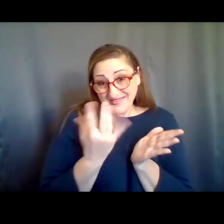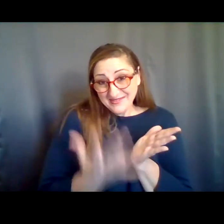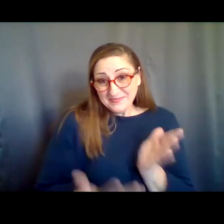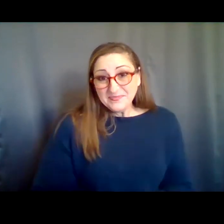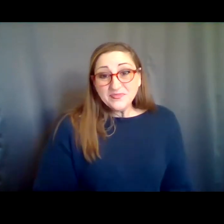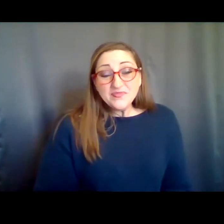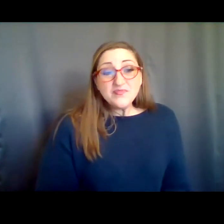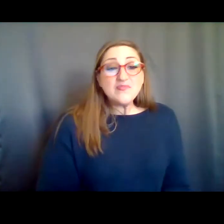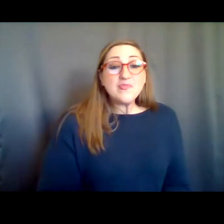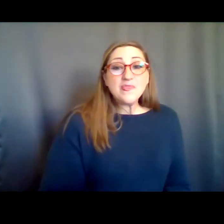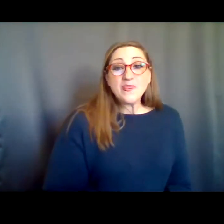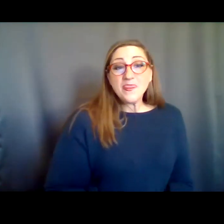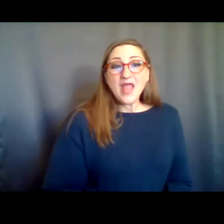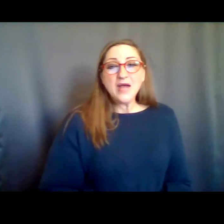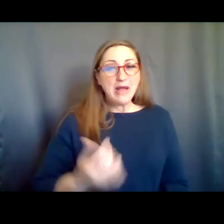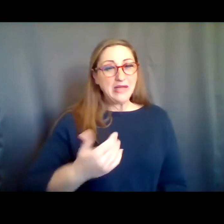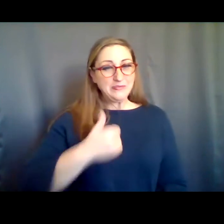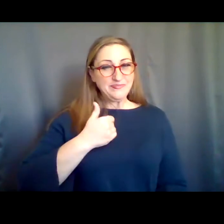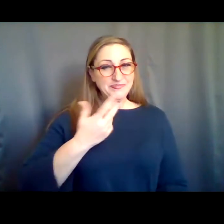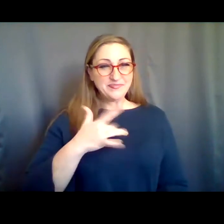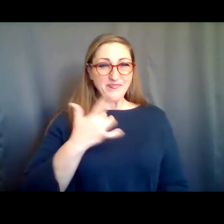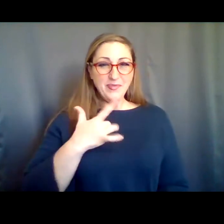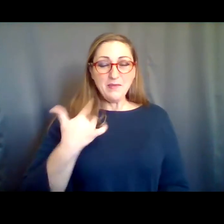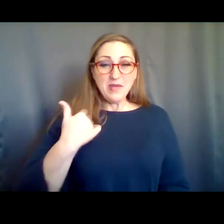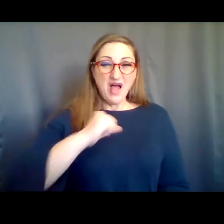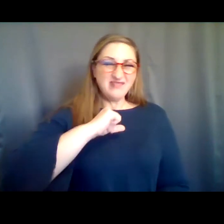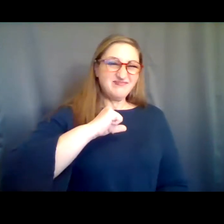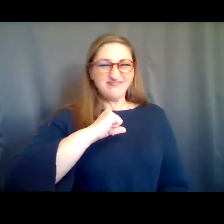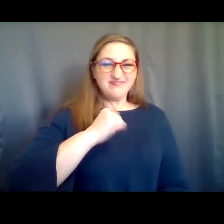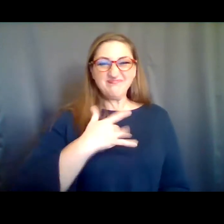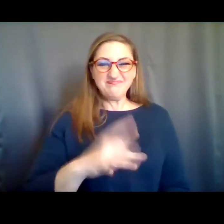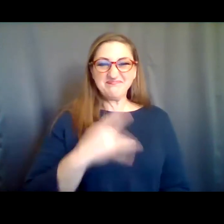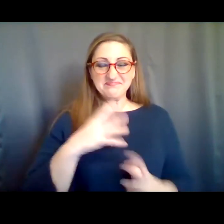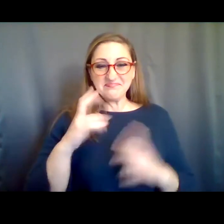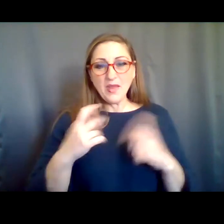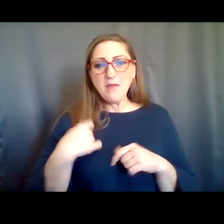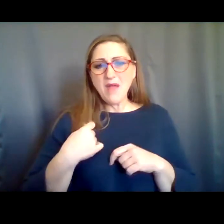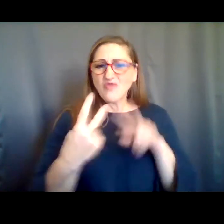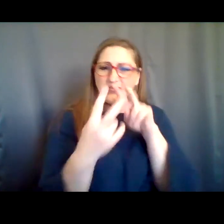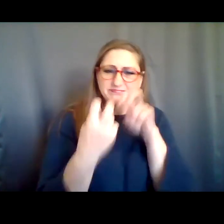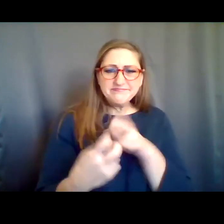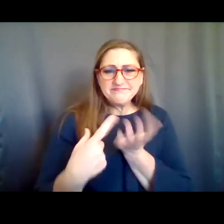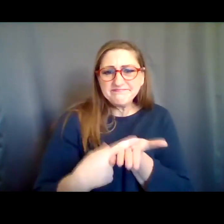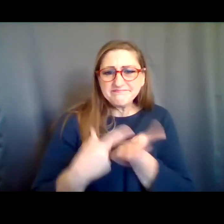that in those moments of resistance, a simple conversation or dialogue has been incredibly helpful